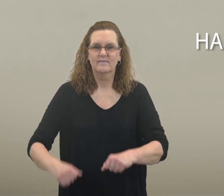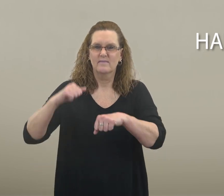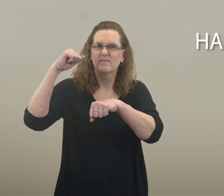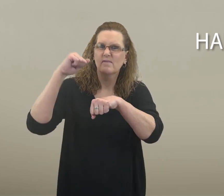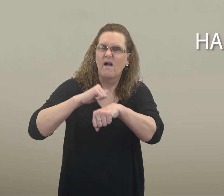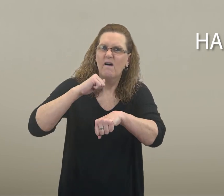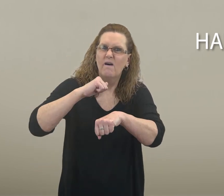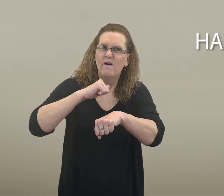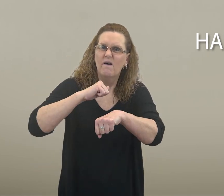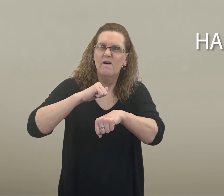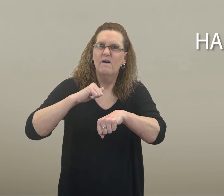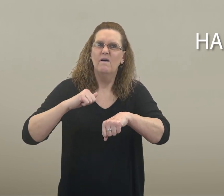hard